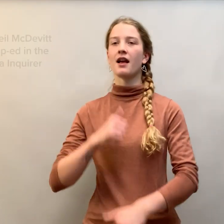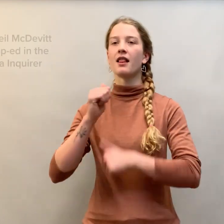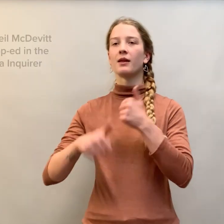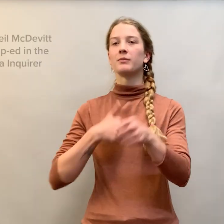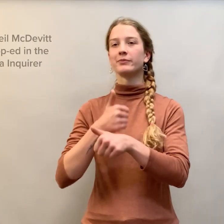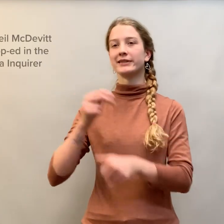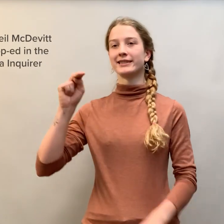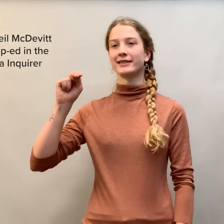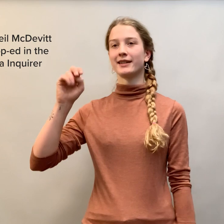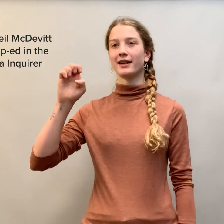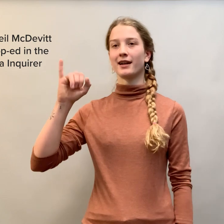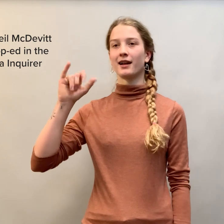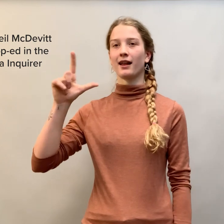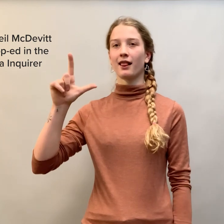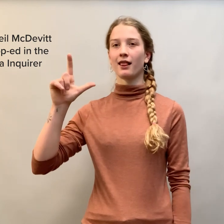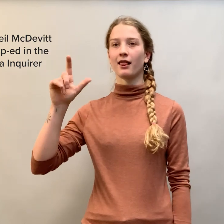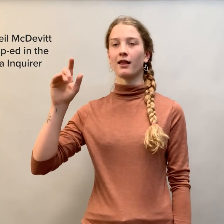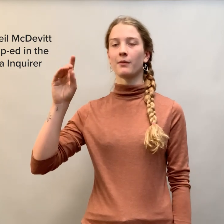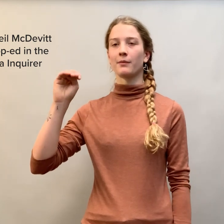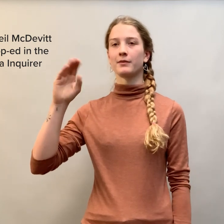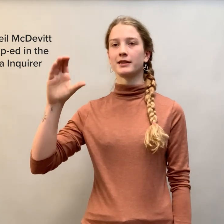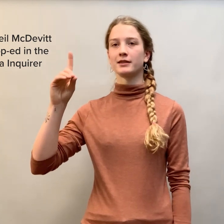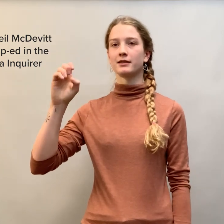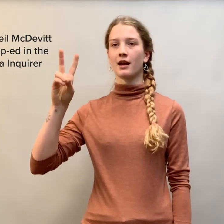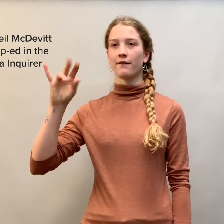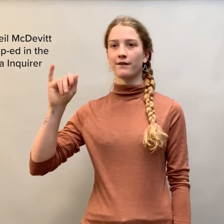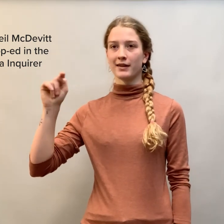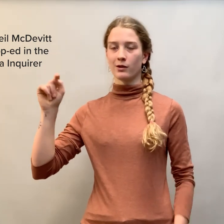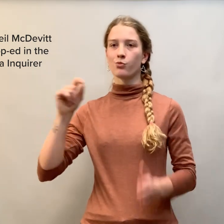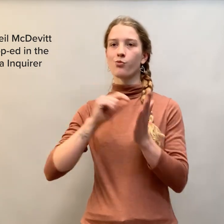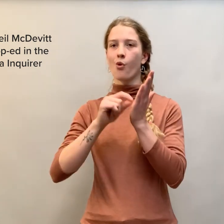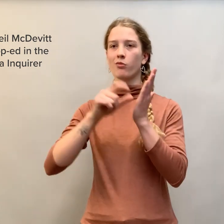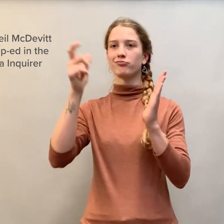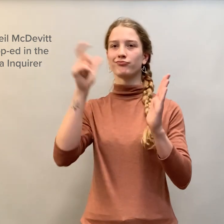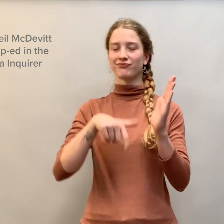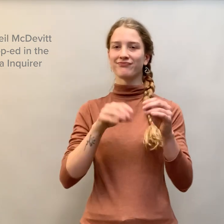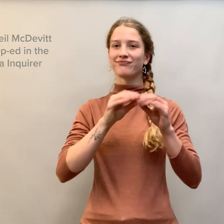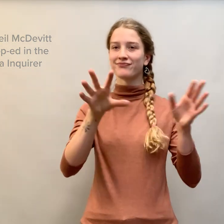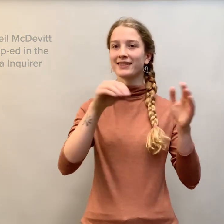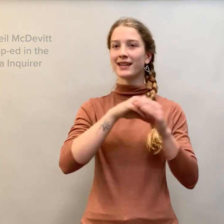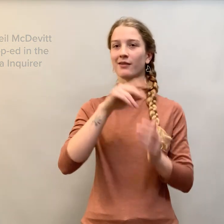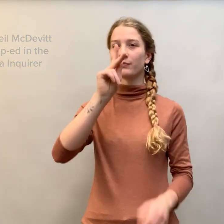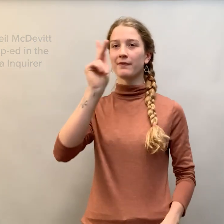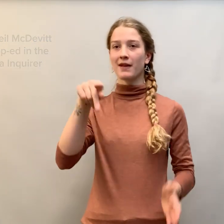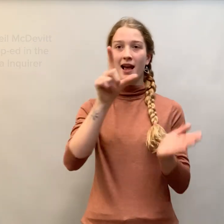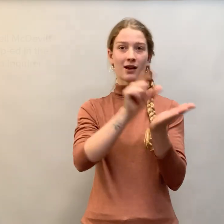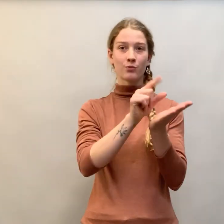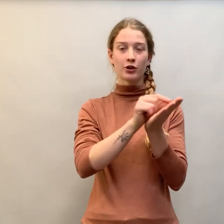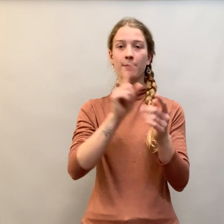Alumnus Neil McDevitt wrote an op-ed in the Philadelphia Inquirer